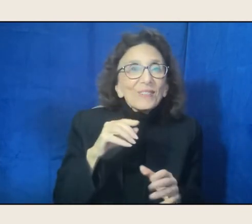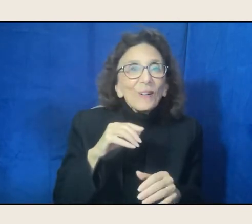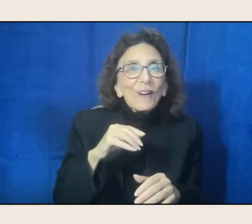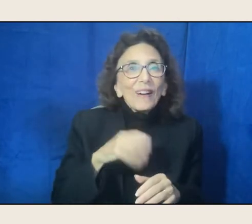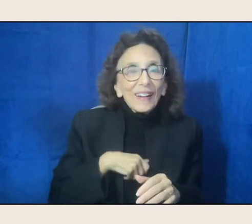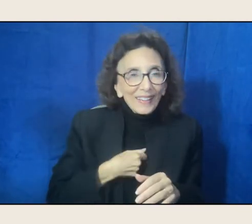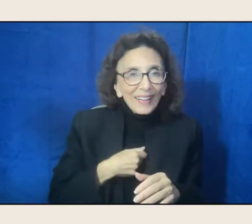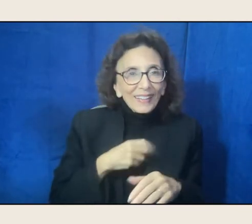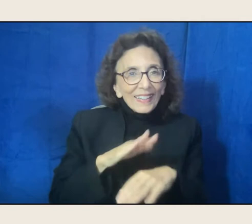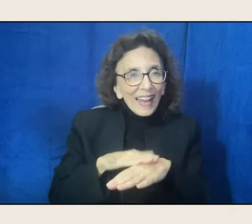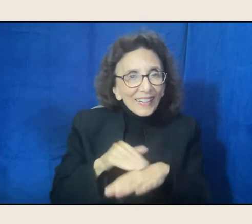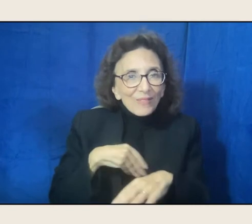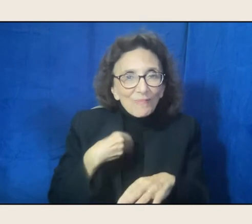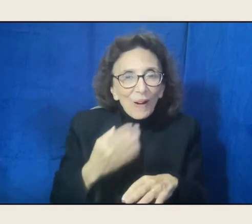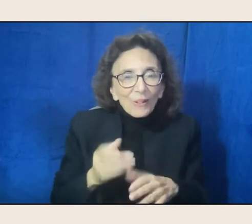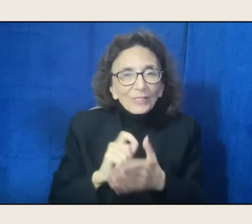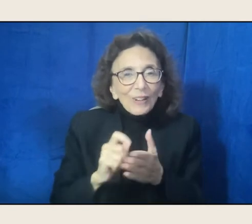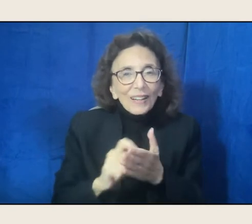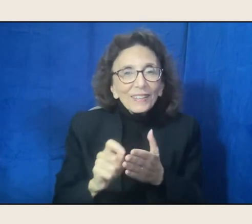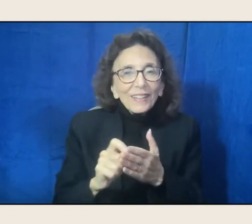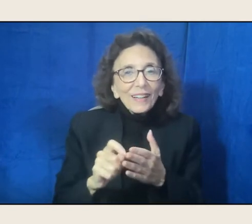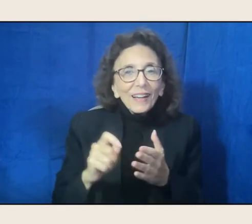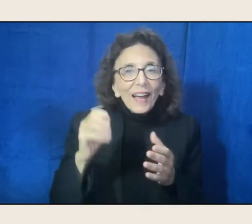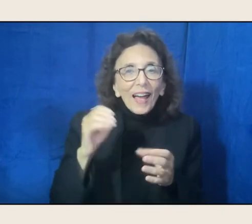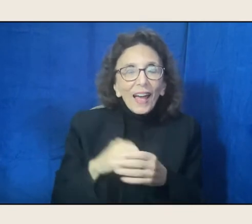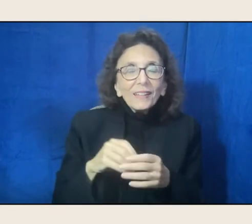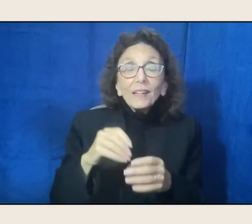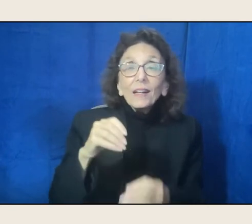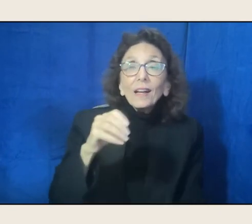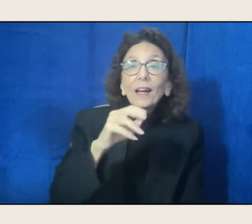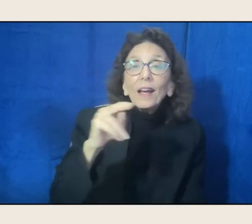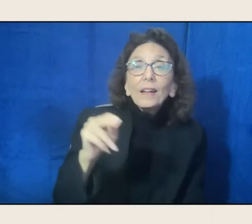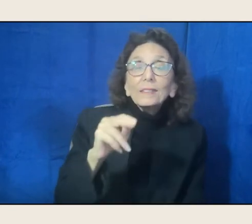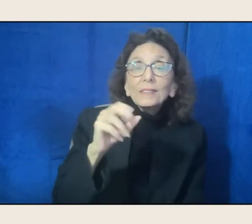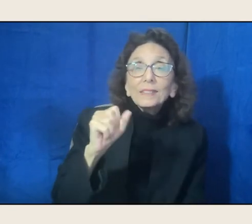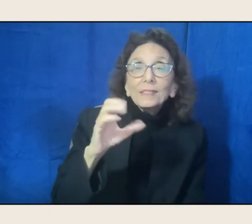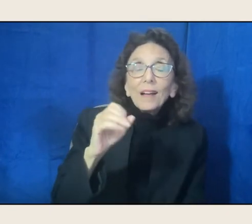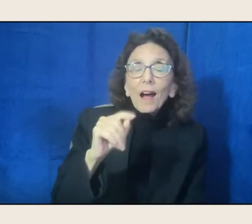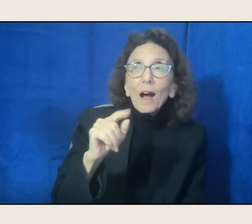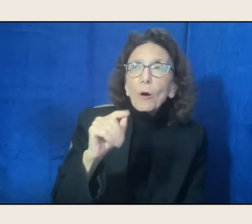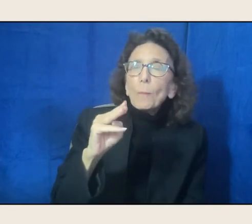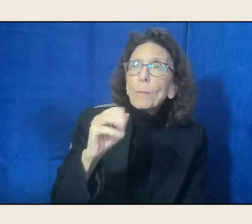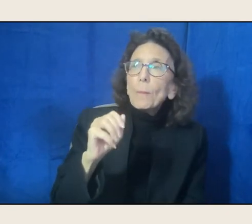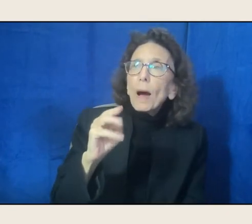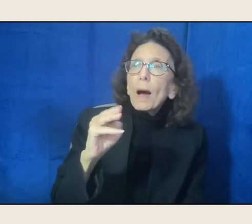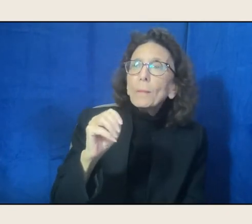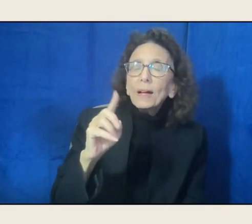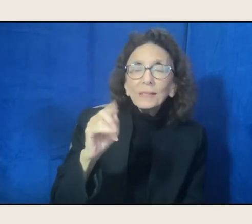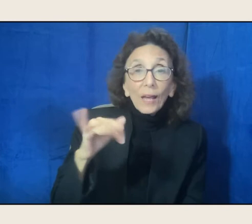and N. Scott Momoday, just a few years before, well about 10 years before, had won the Pulitzer Prize for his novel,